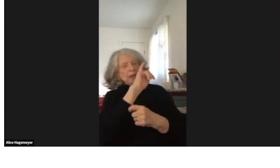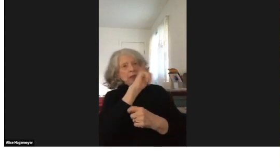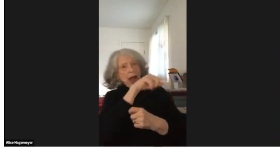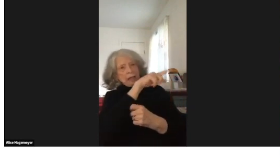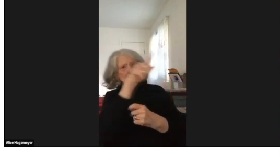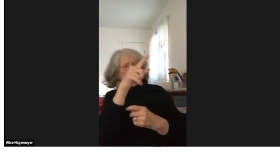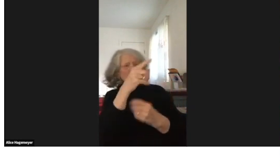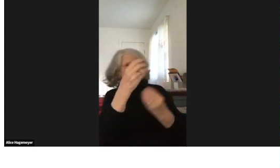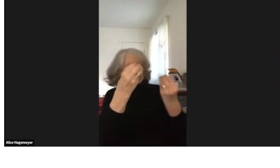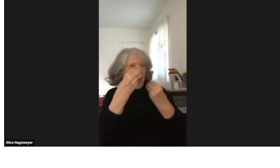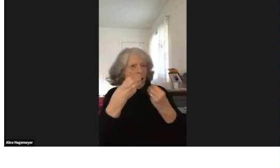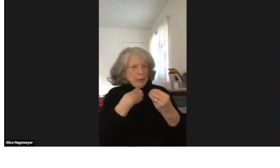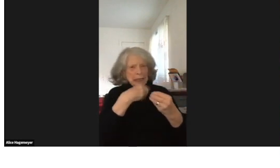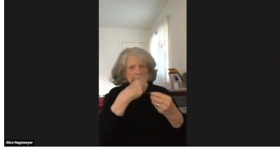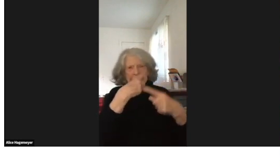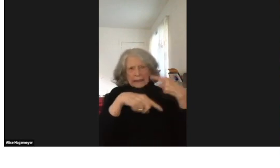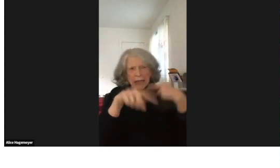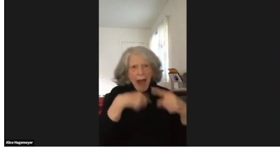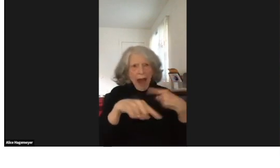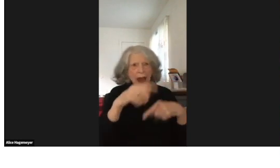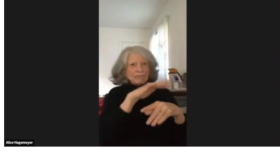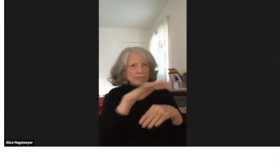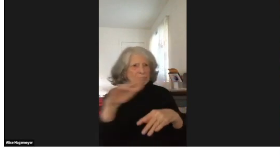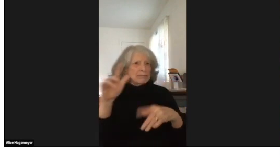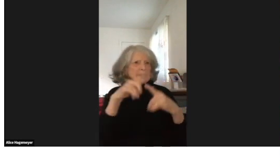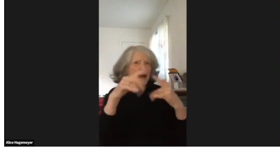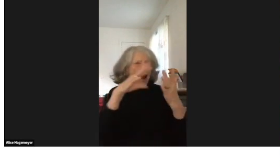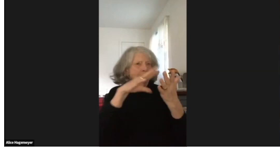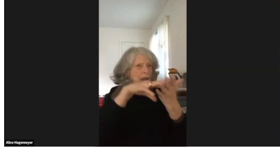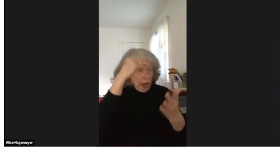Most of us, the 90% of us learned so much from them,